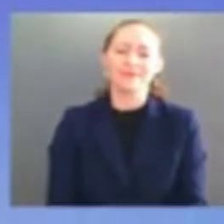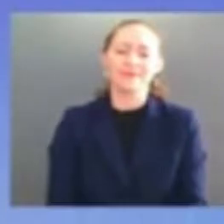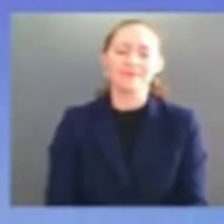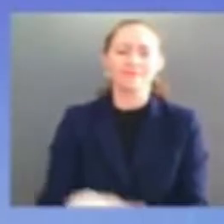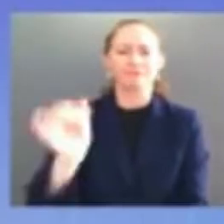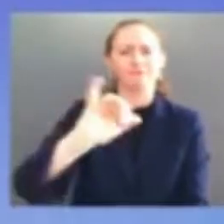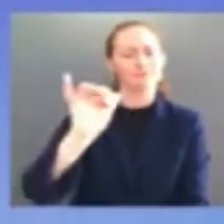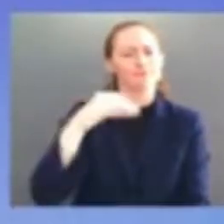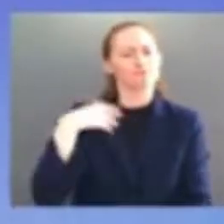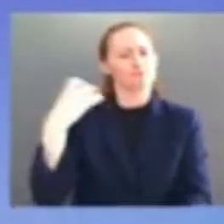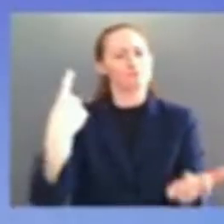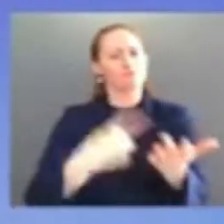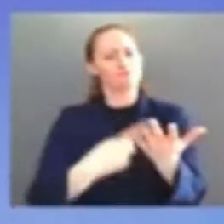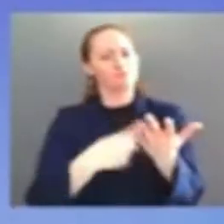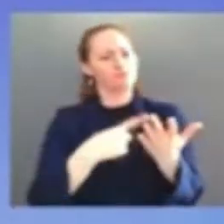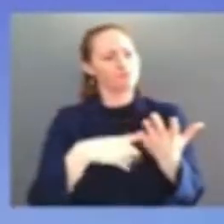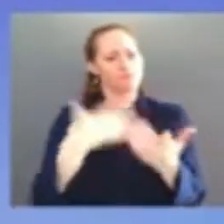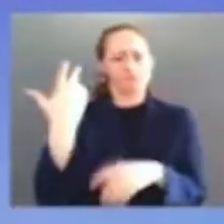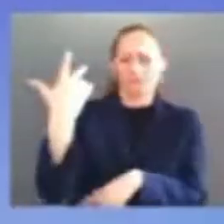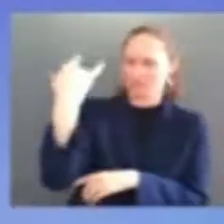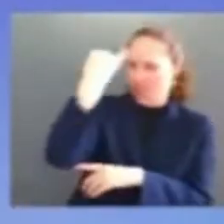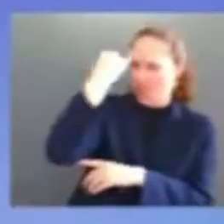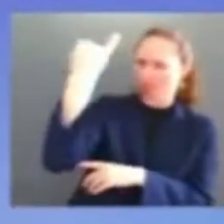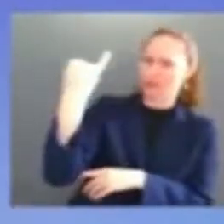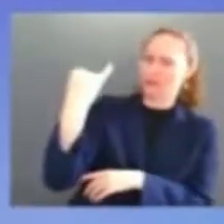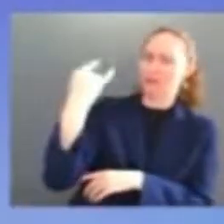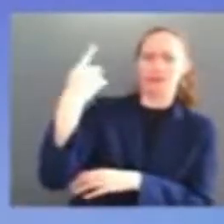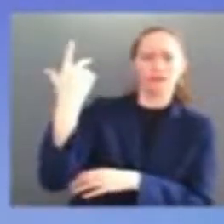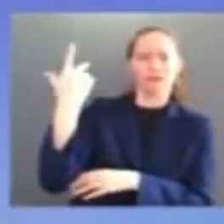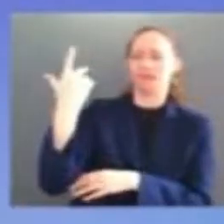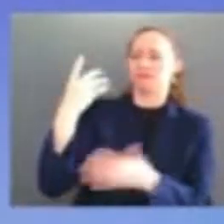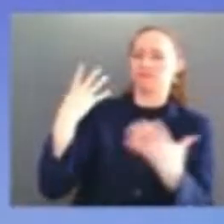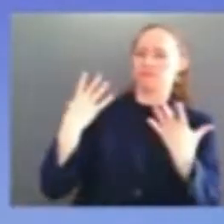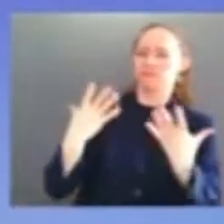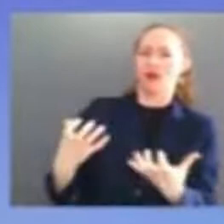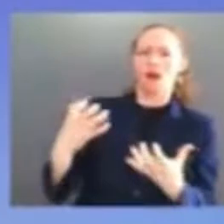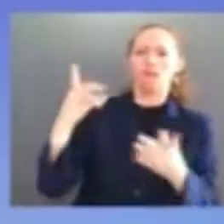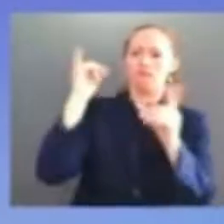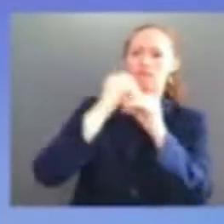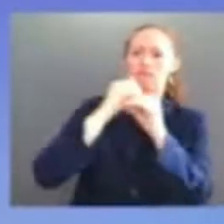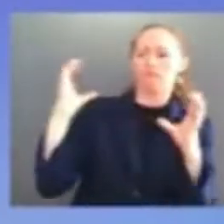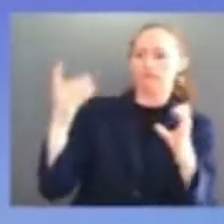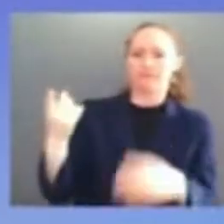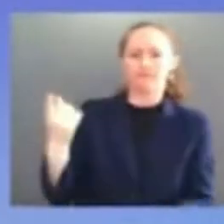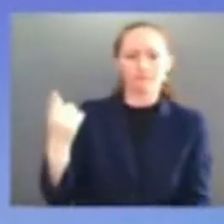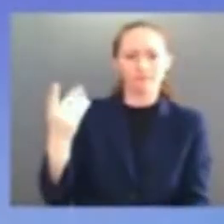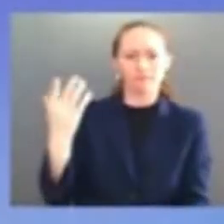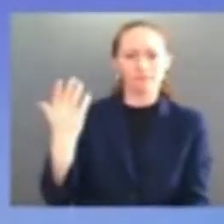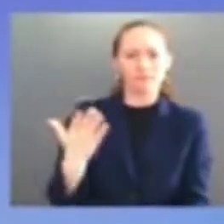thinking you should apply to harvard law school don't raise your hopes so high well i don't know